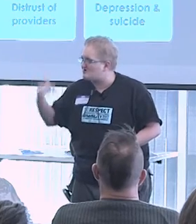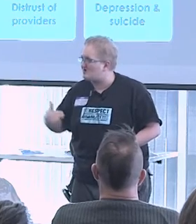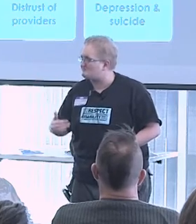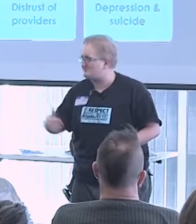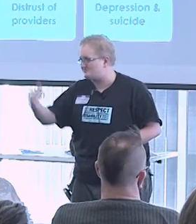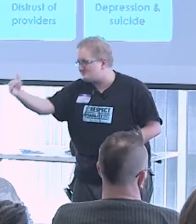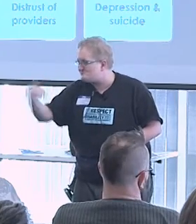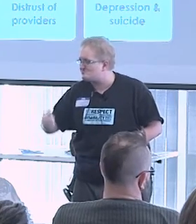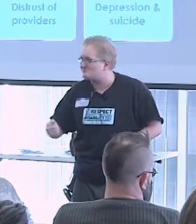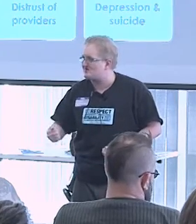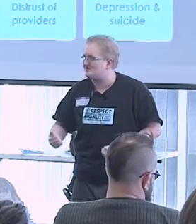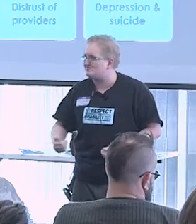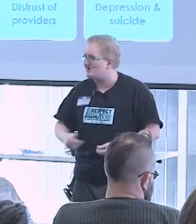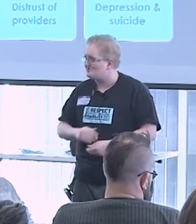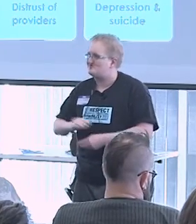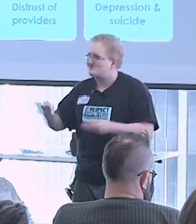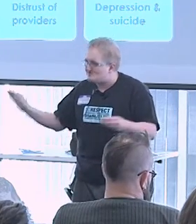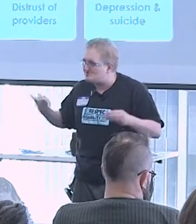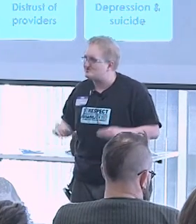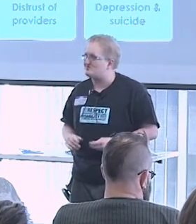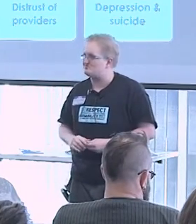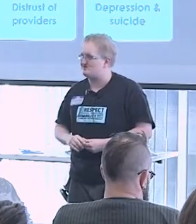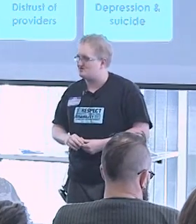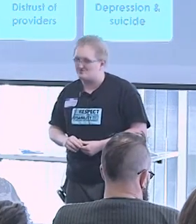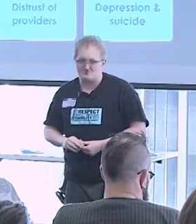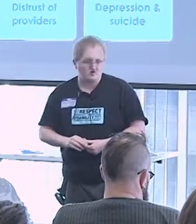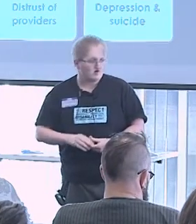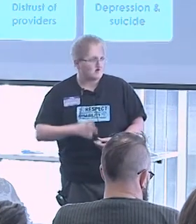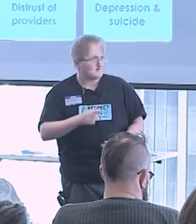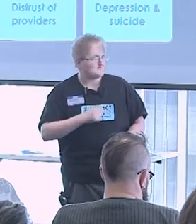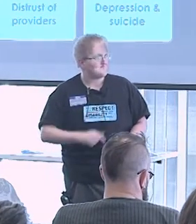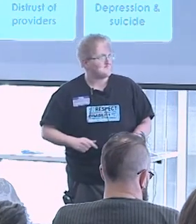institutional settings, that they could not say no.